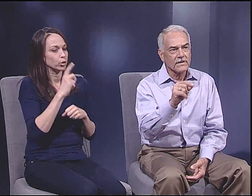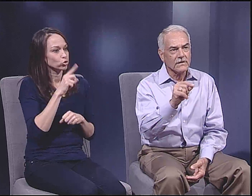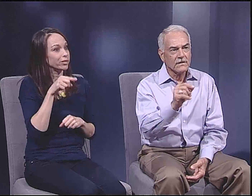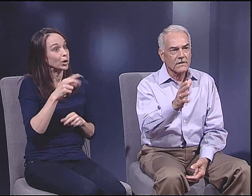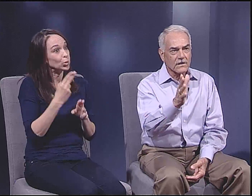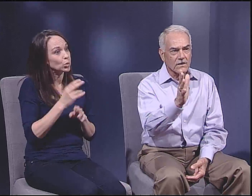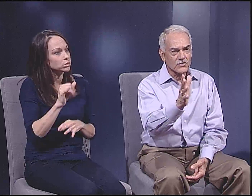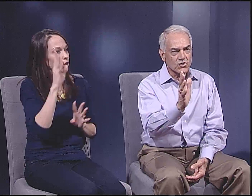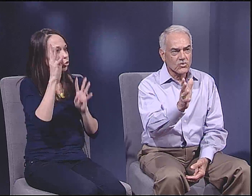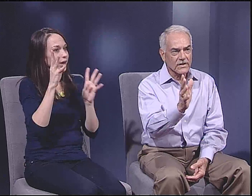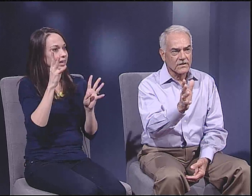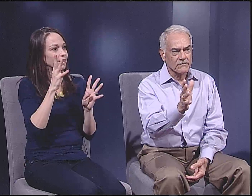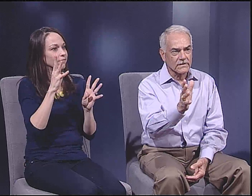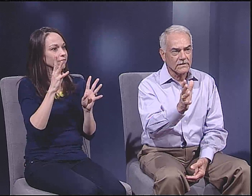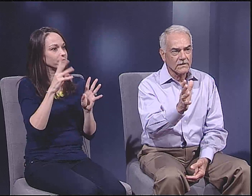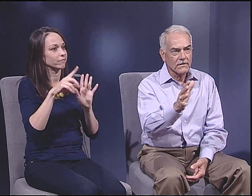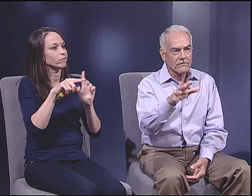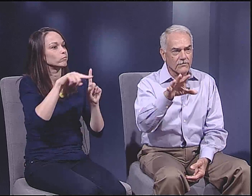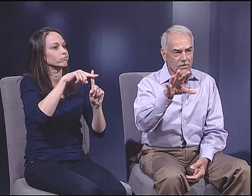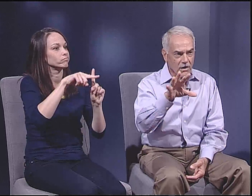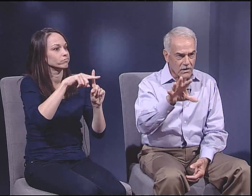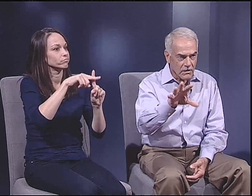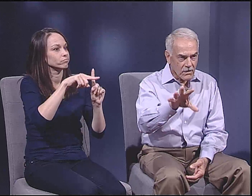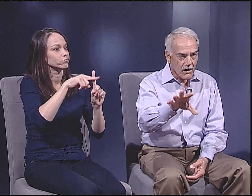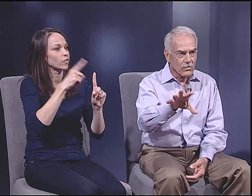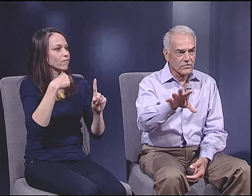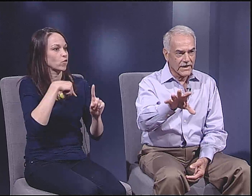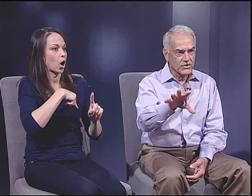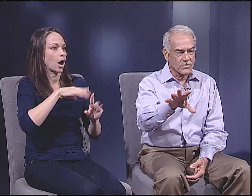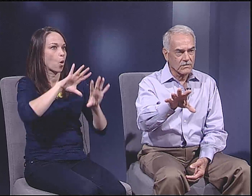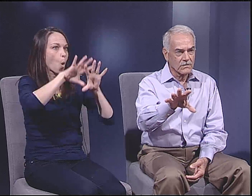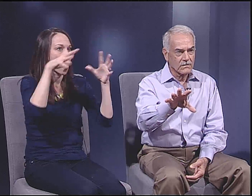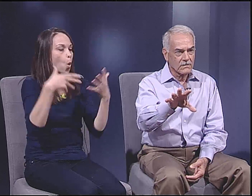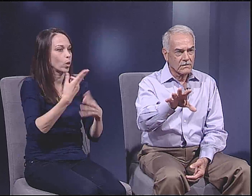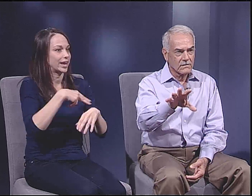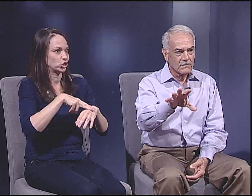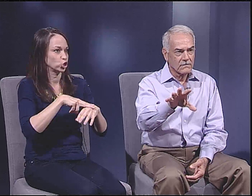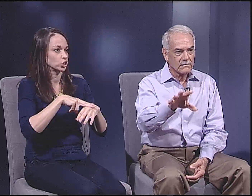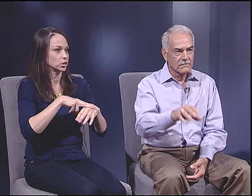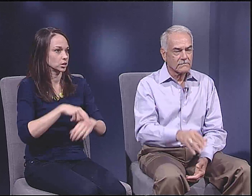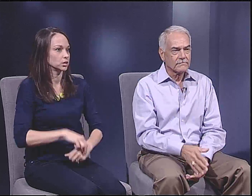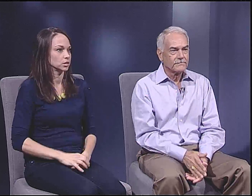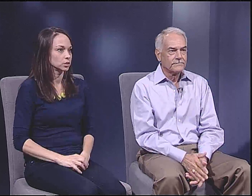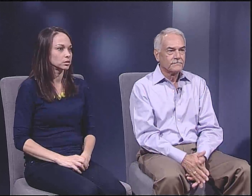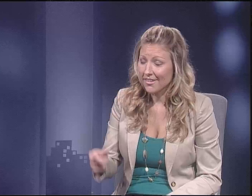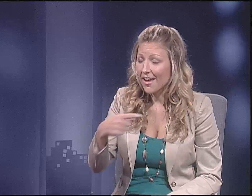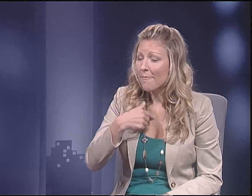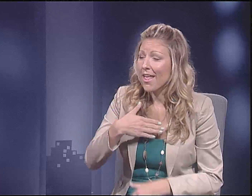We need to make sure that they use that creativity constructively for our whole nation.